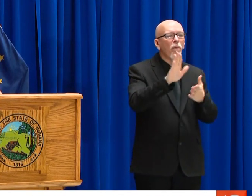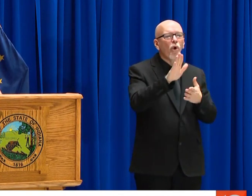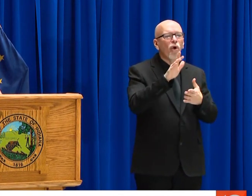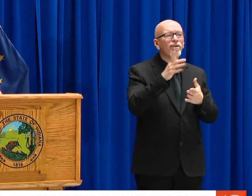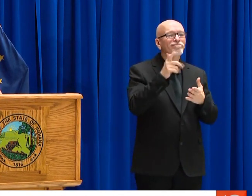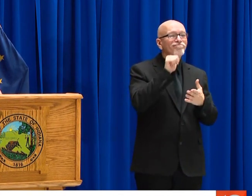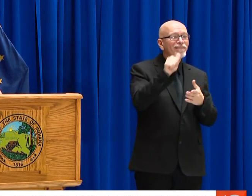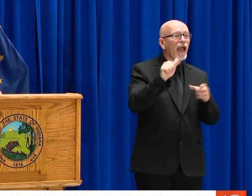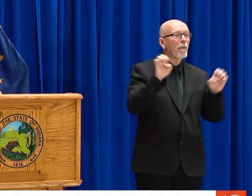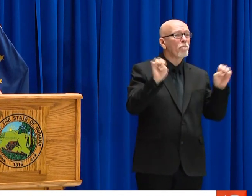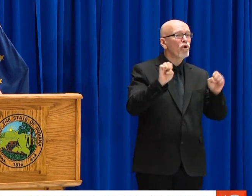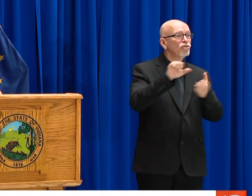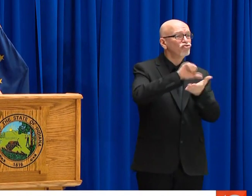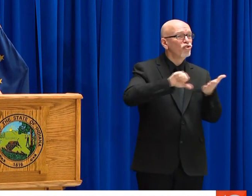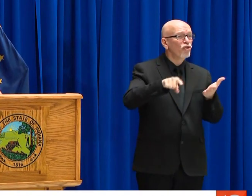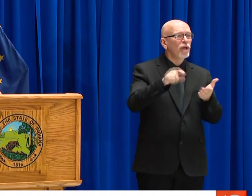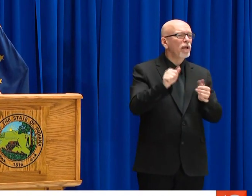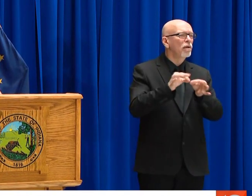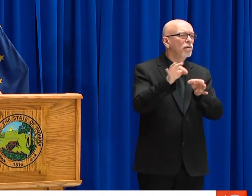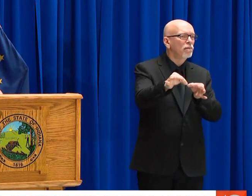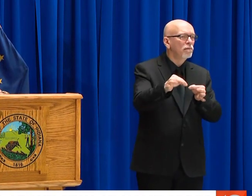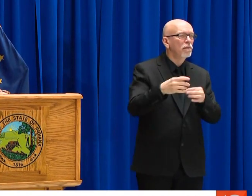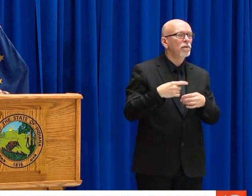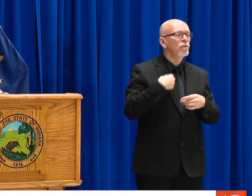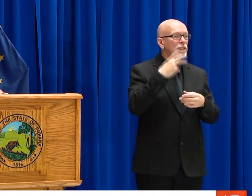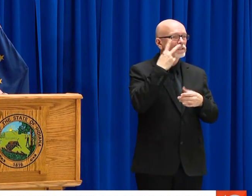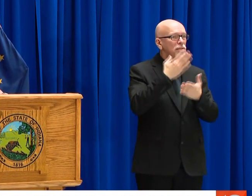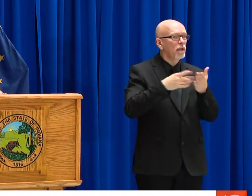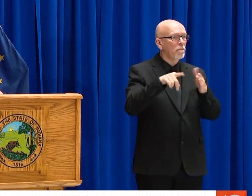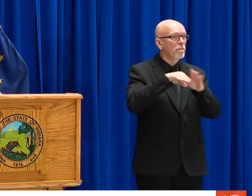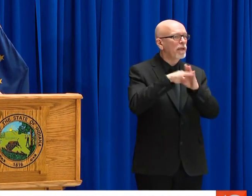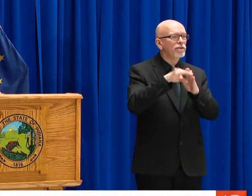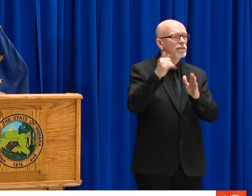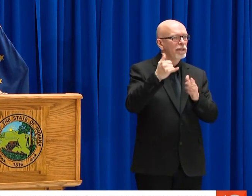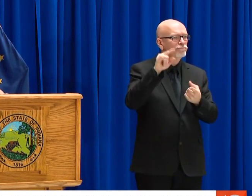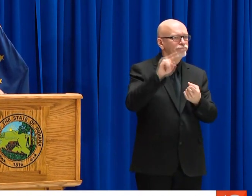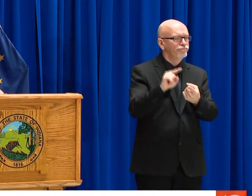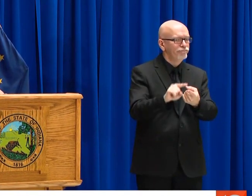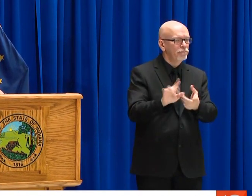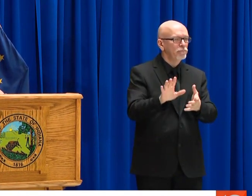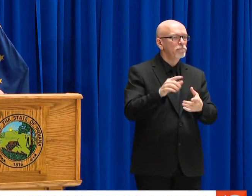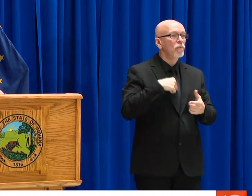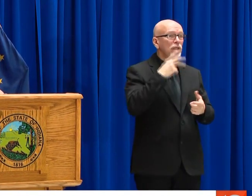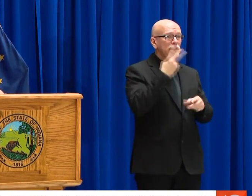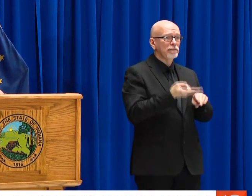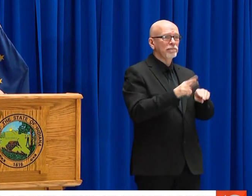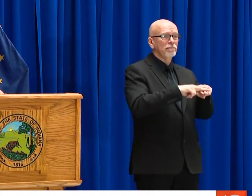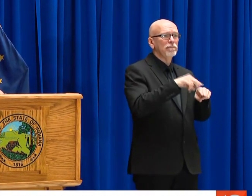WE'RE SEEING NECESSARILY A SURGE OF PATIENTS RIGHT NOW. WE ARE FOLLOWING -- AS WE ASK FOR INDIVIDUALS TO POSTPONE